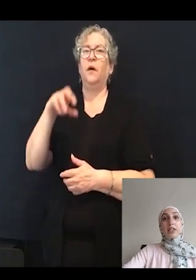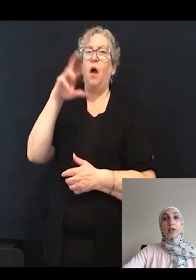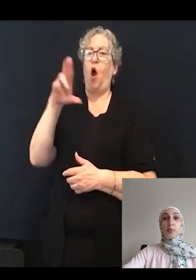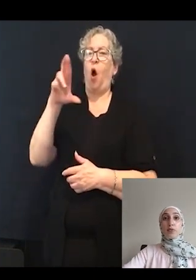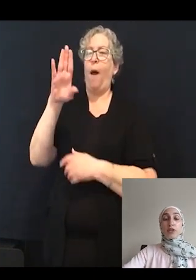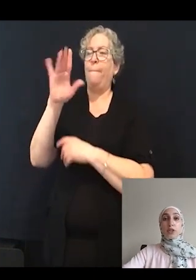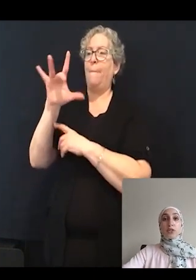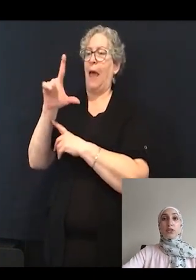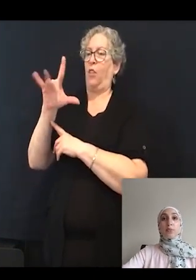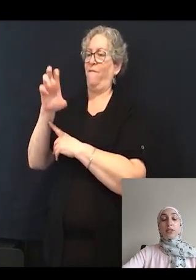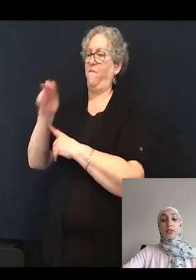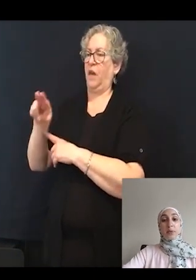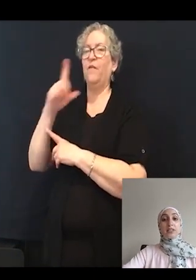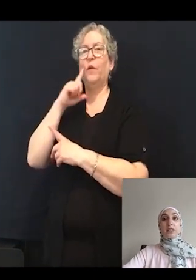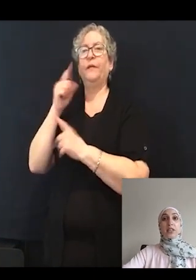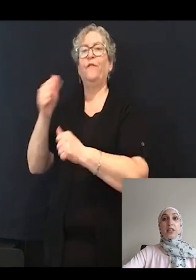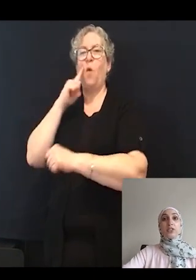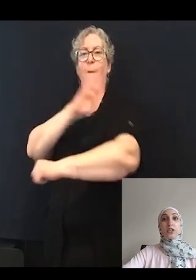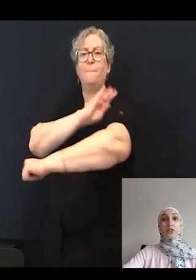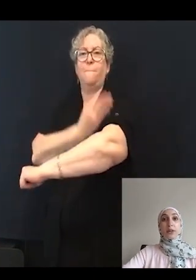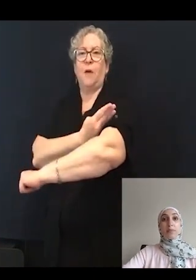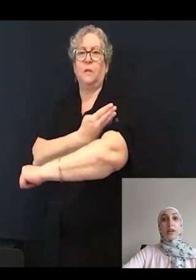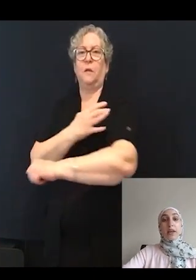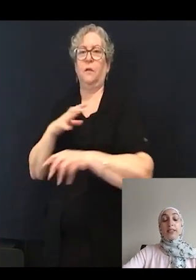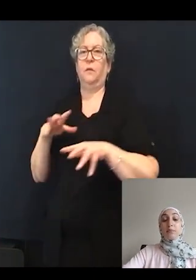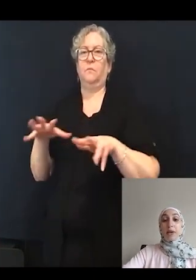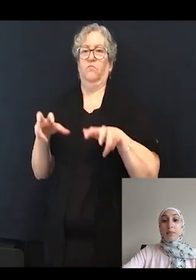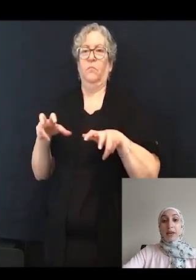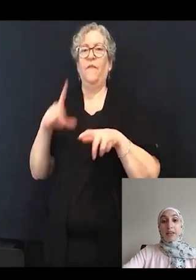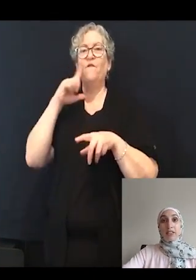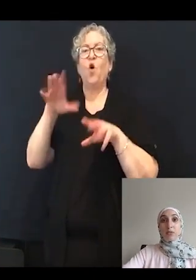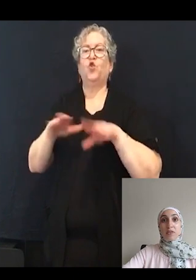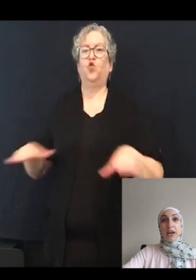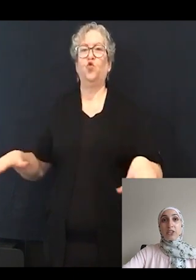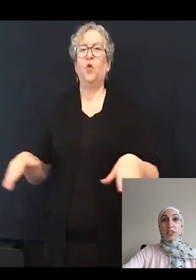to treat muscle spasticity in children. Its main mechanism of action is actually